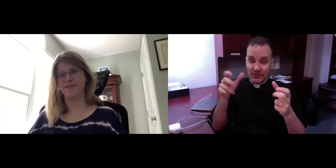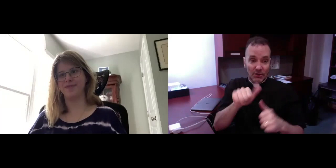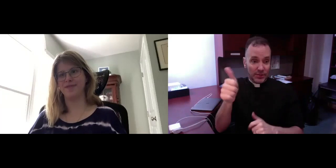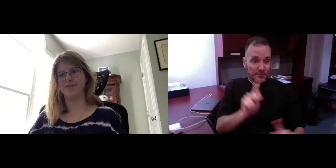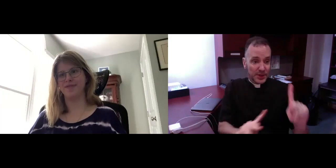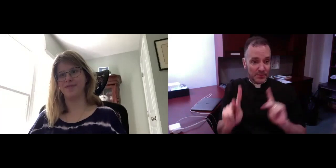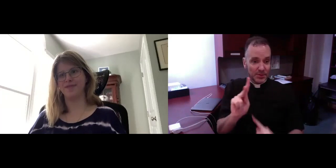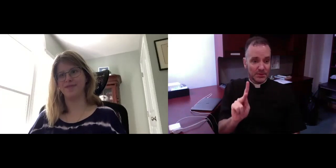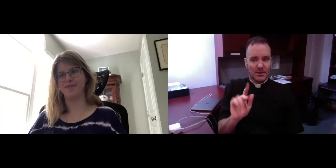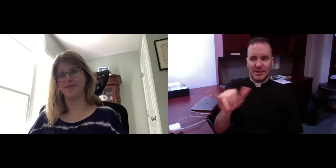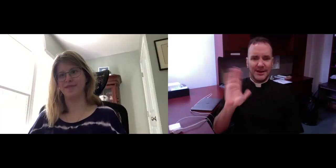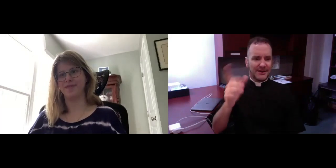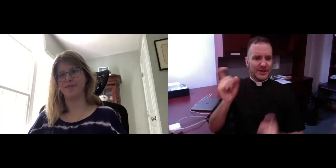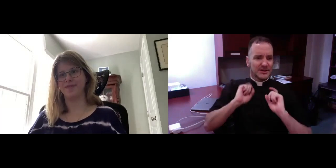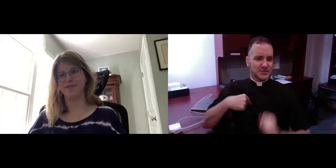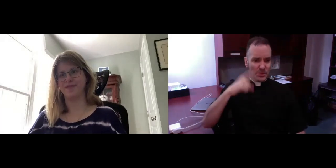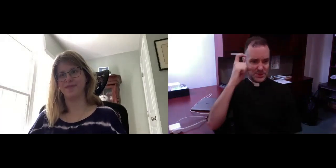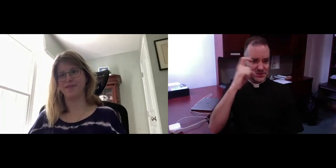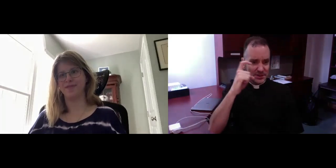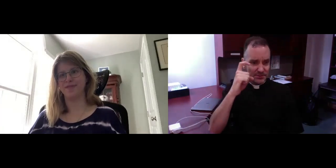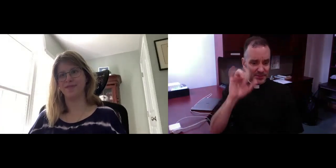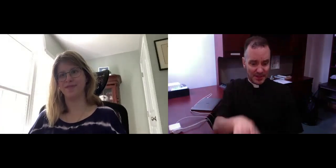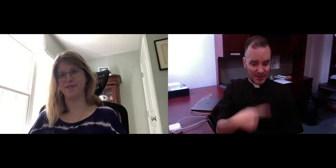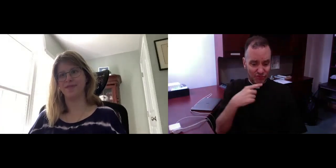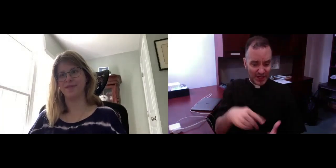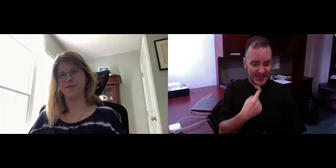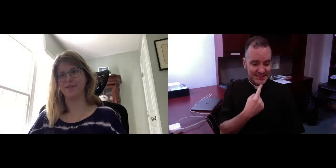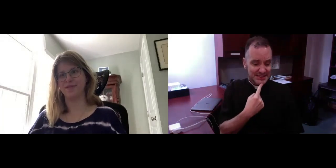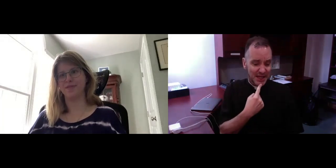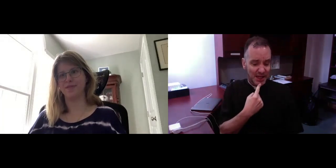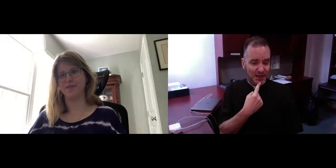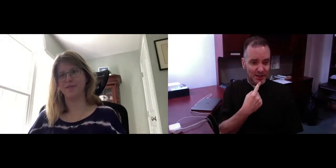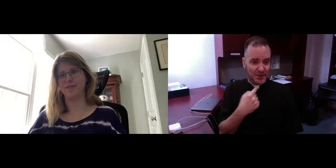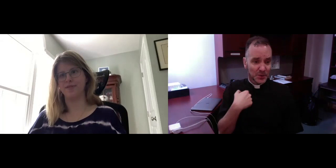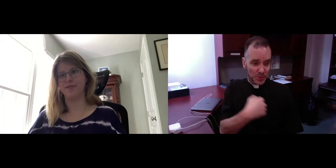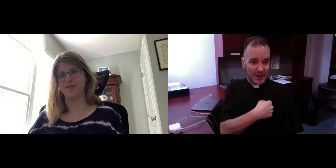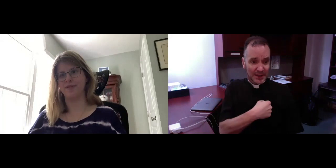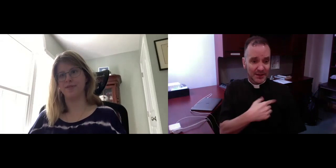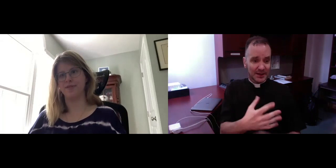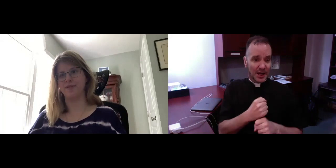and others are "less than." It's really a missed opportunity because other people